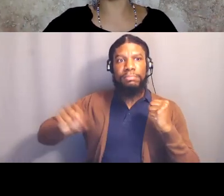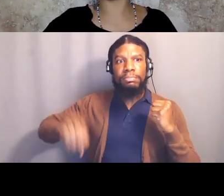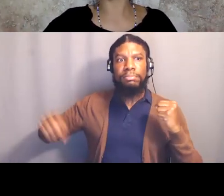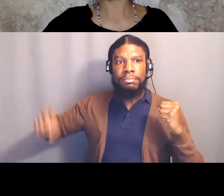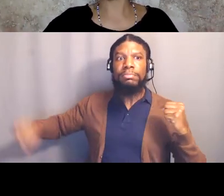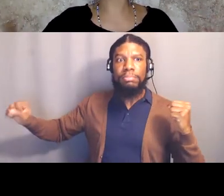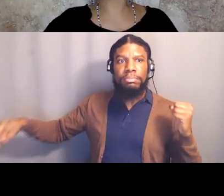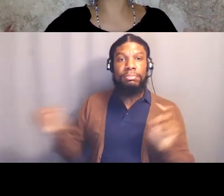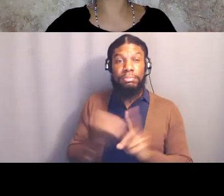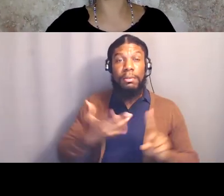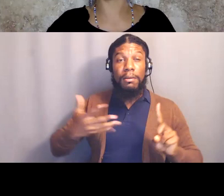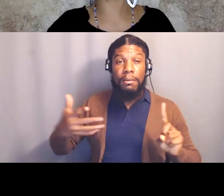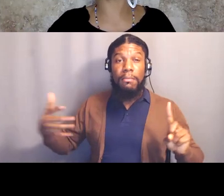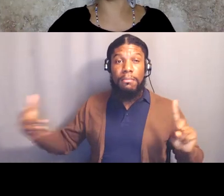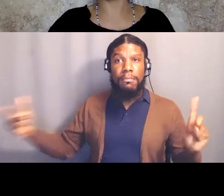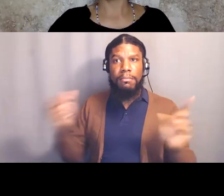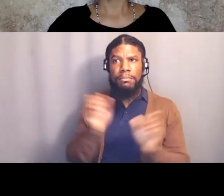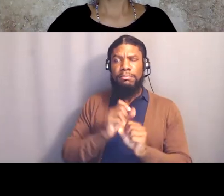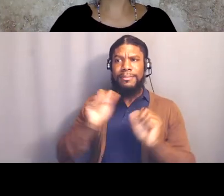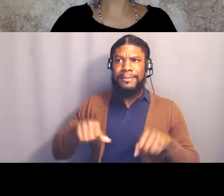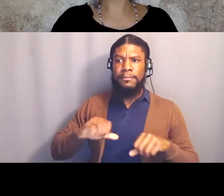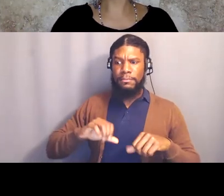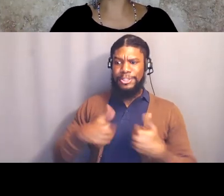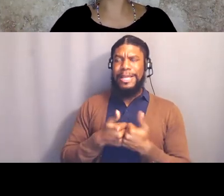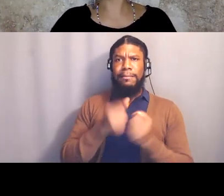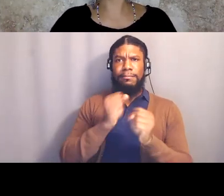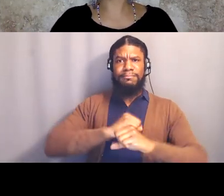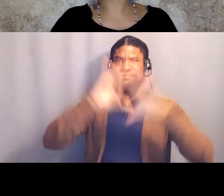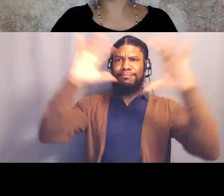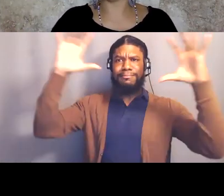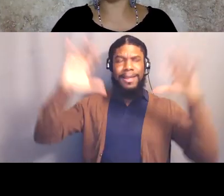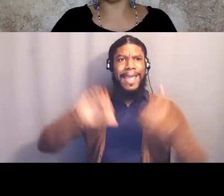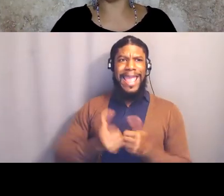about how do we get to that, right? If we think about what we see, right?